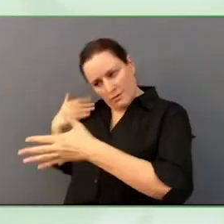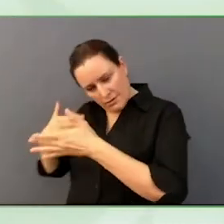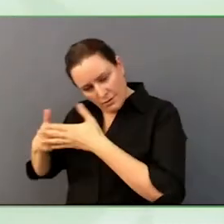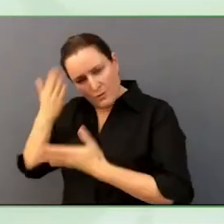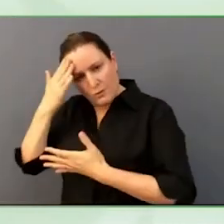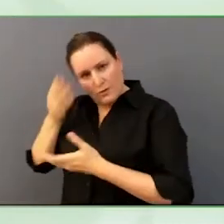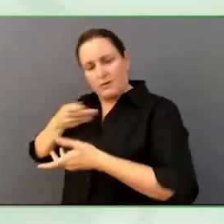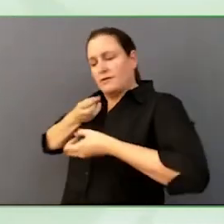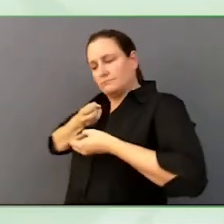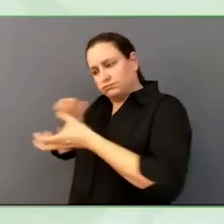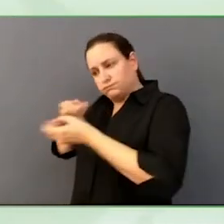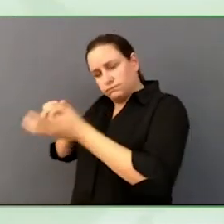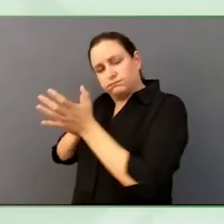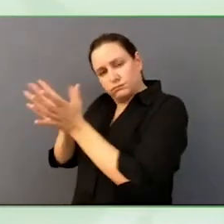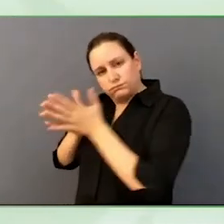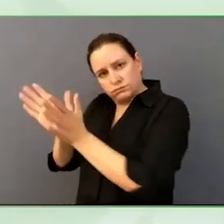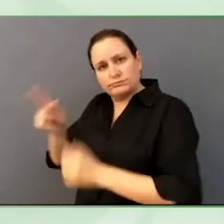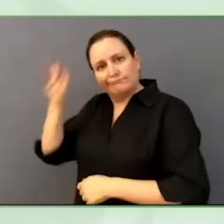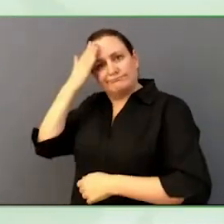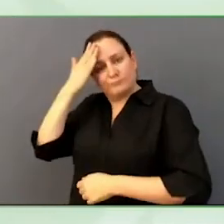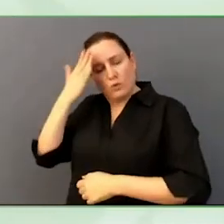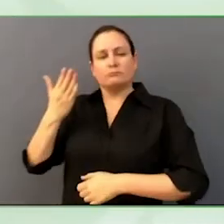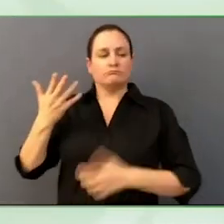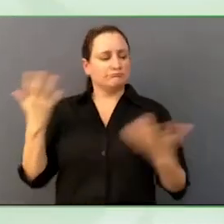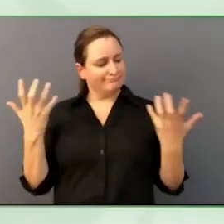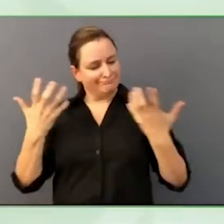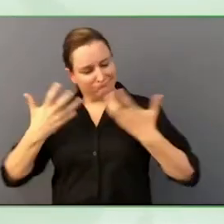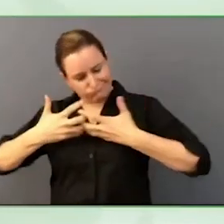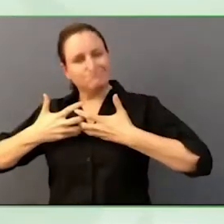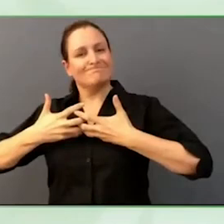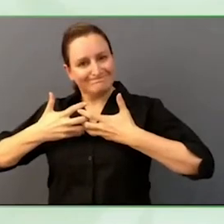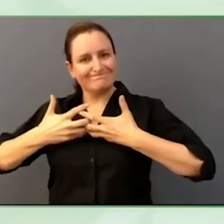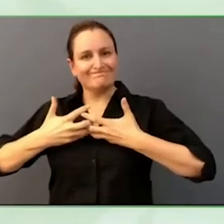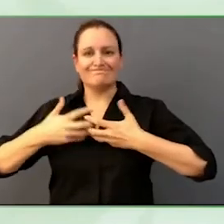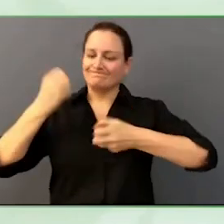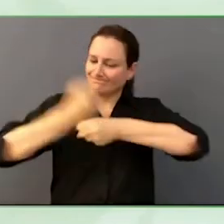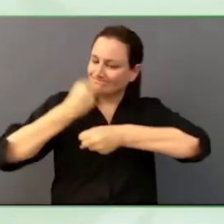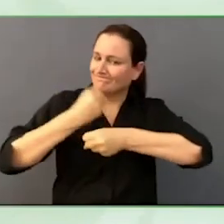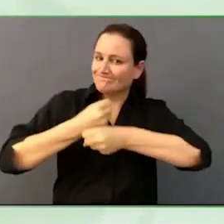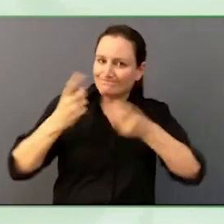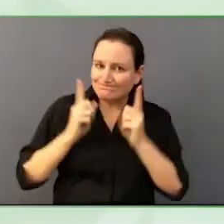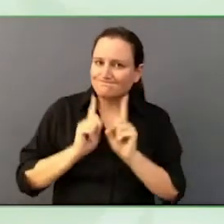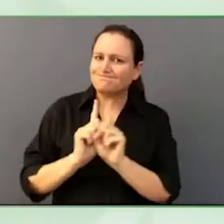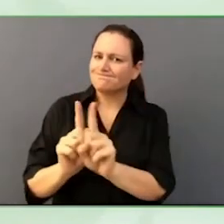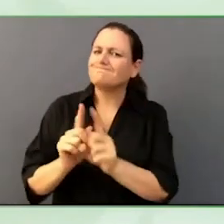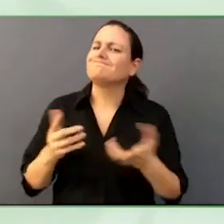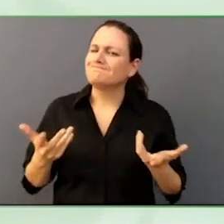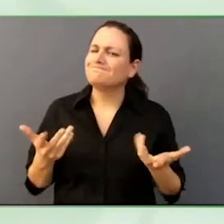Maybe even questions that could be difficult to answer, or maybe would